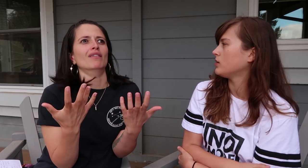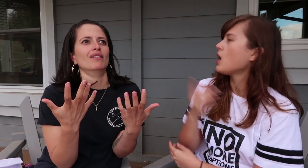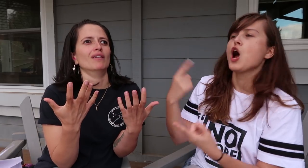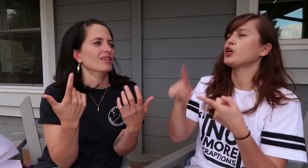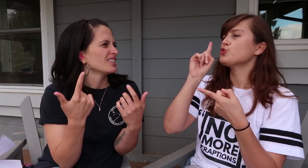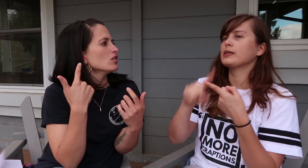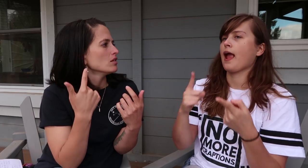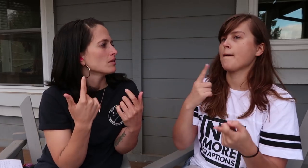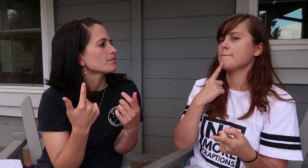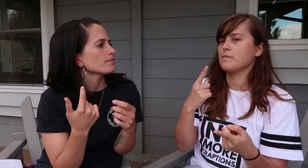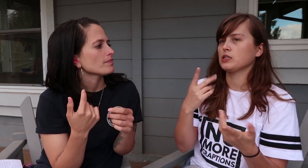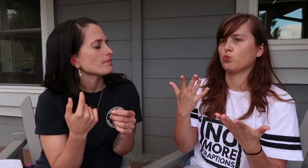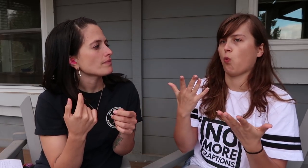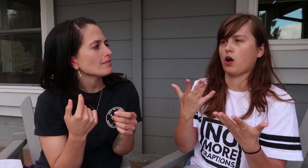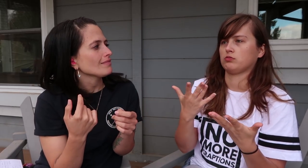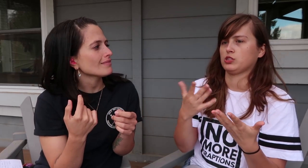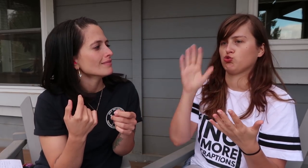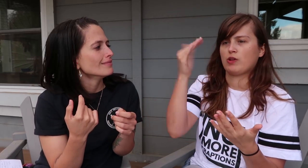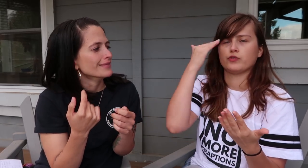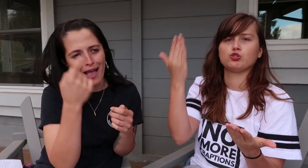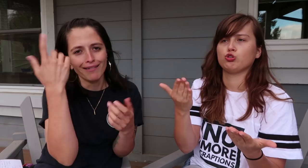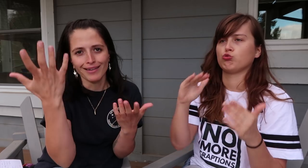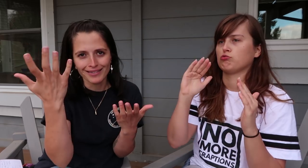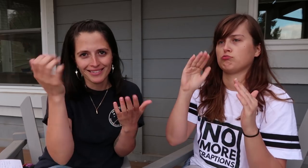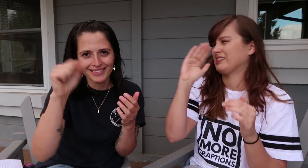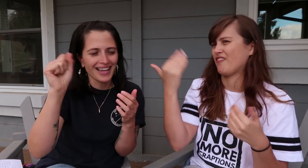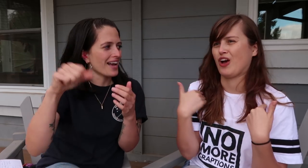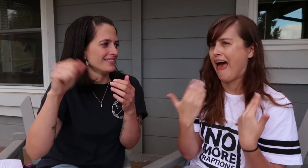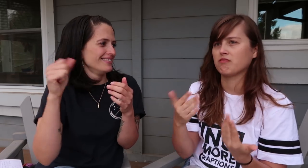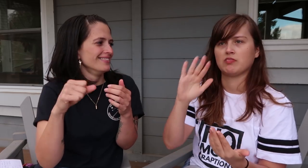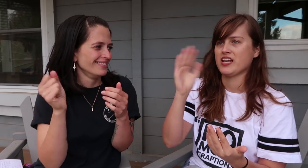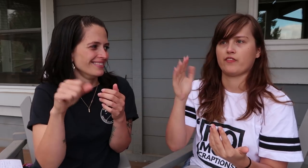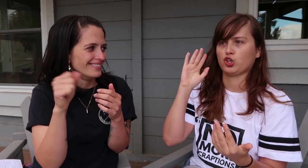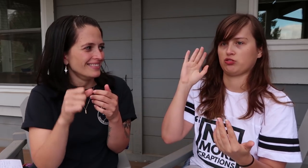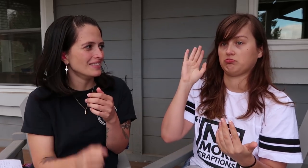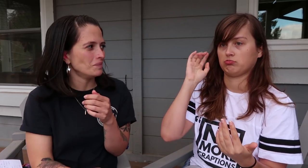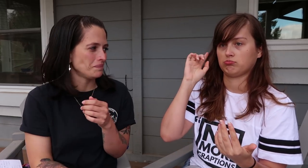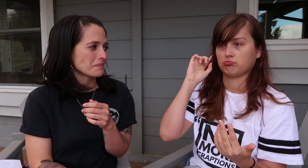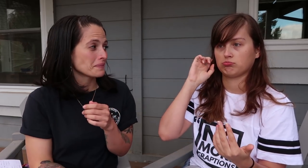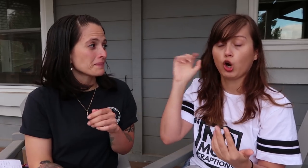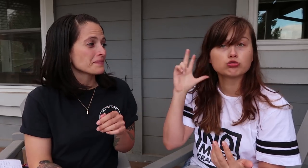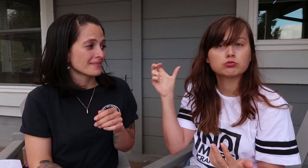Right, you can’t miss what you never knew, Yes. RIKKI: Never had, never heard.